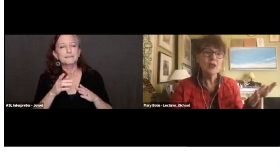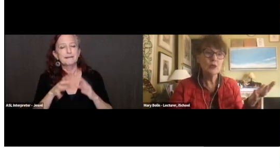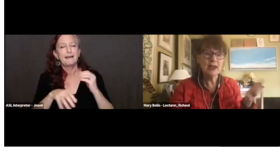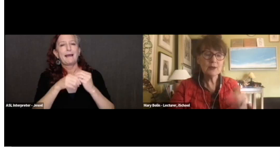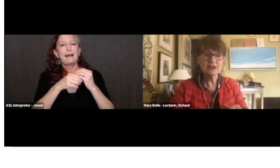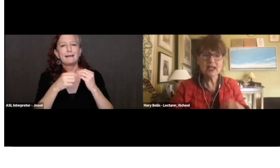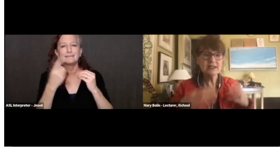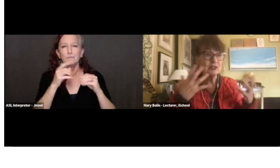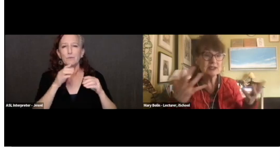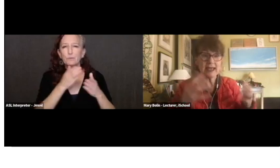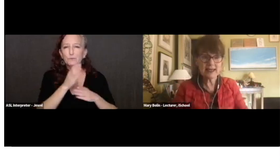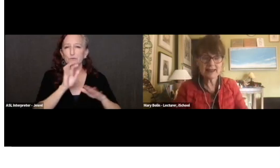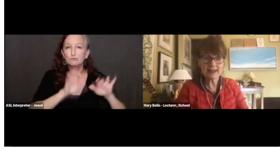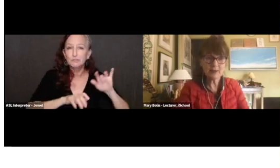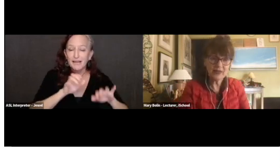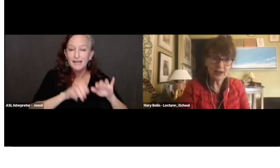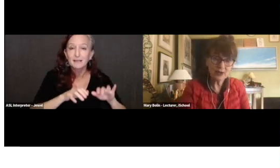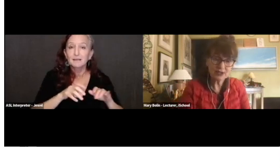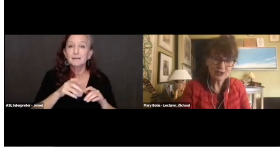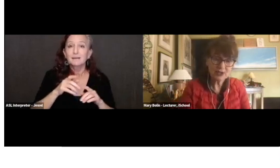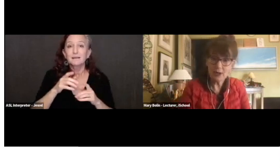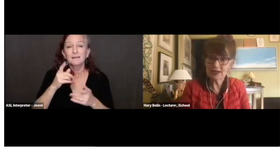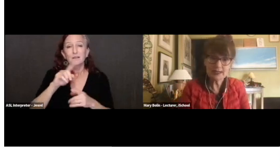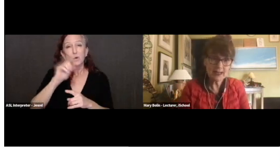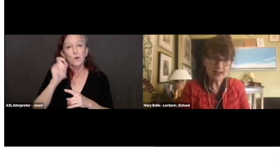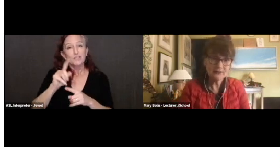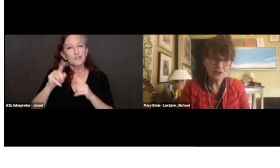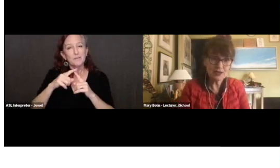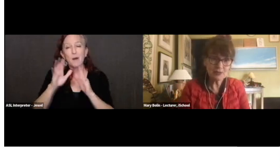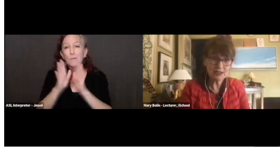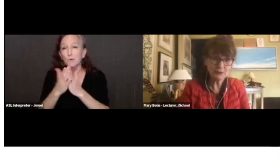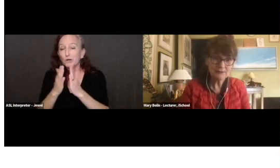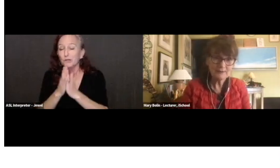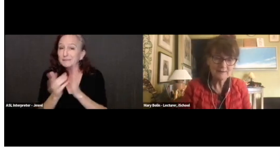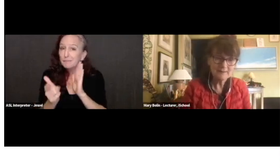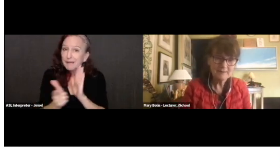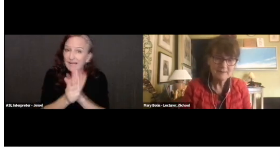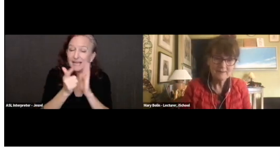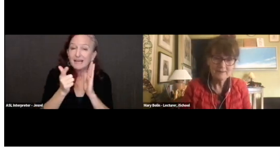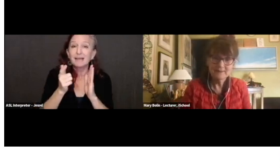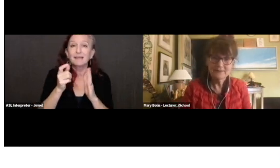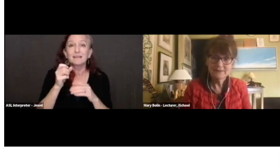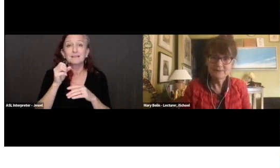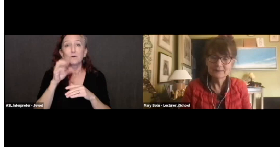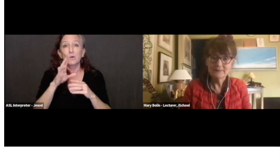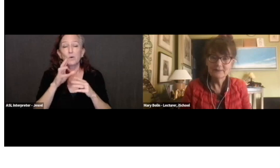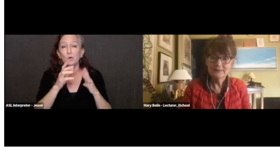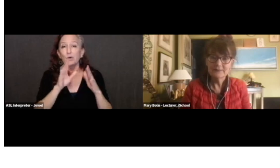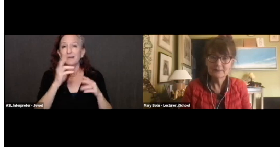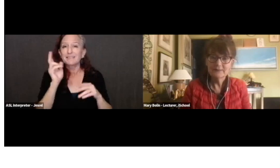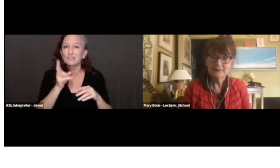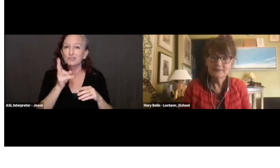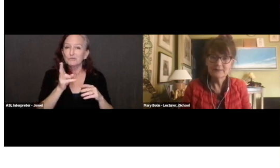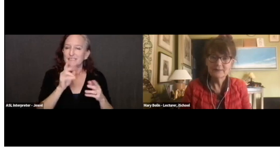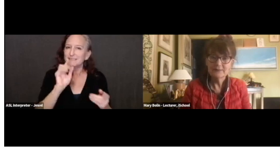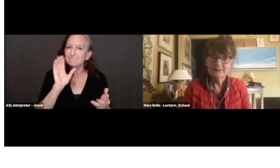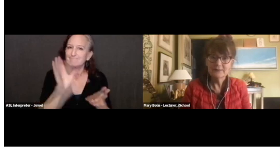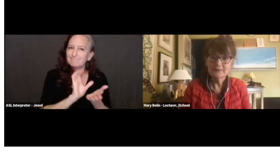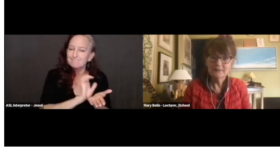Would anyone like to say anything about that question? I'll read it again if you need me to.